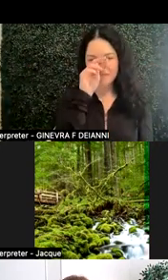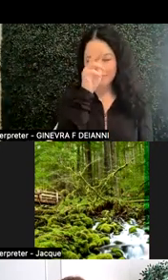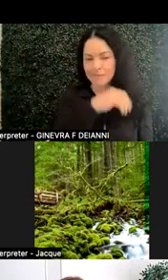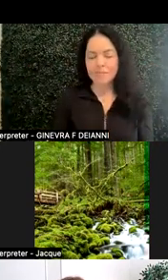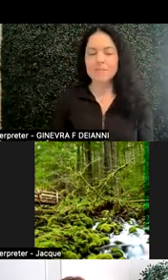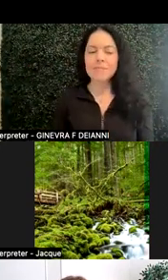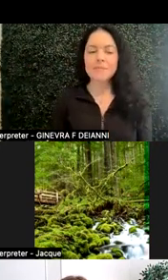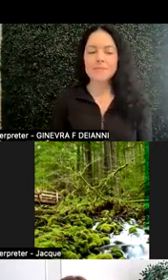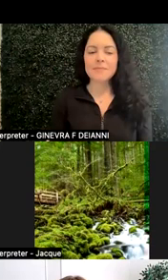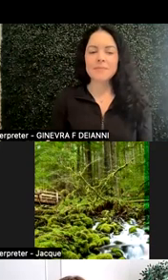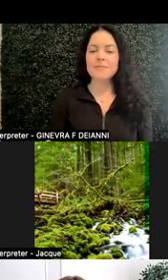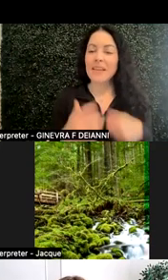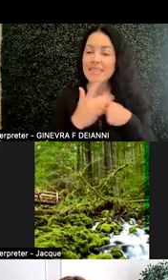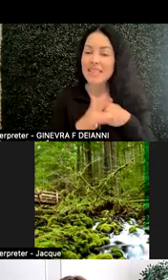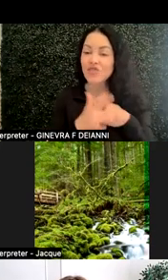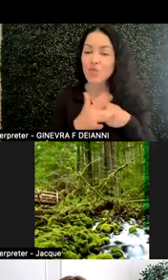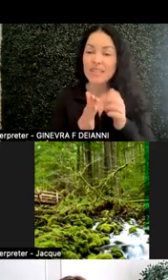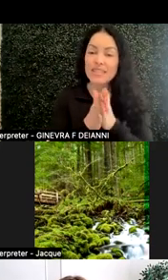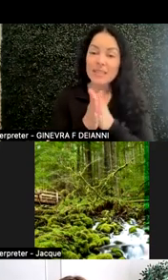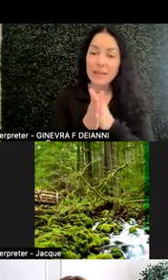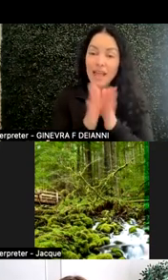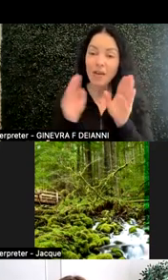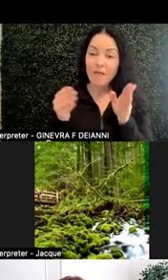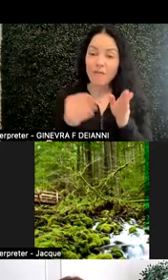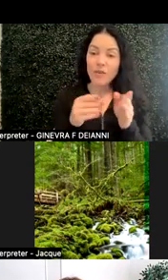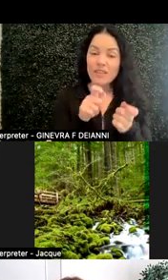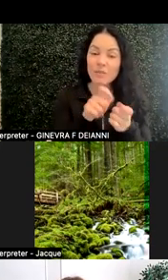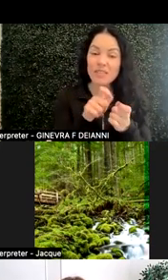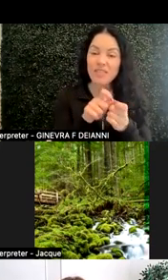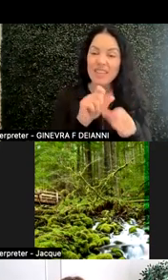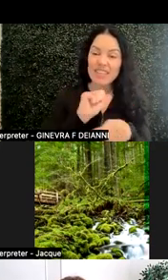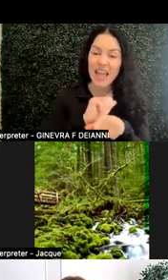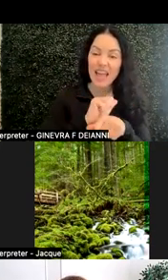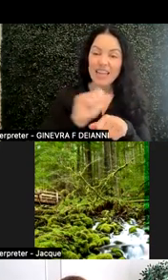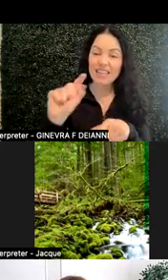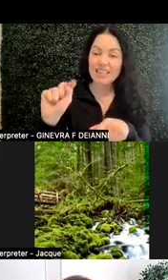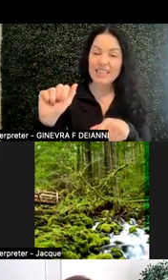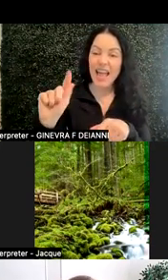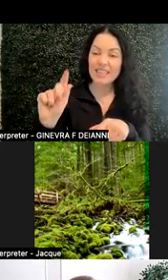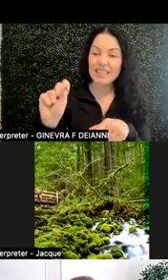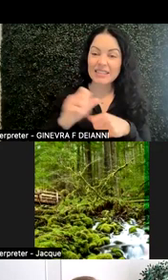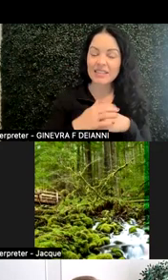Sensory stimuli focused on specific tasks. In the prior presentation, there was discussion, the chat,